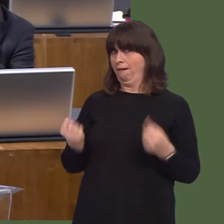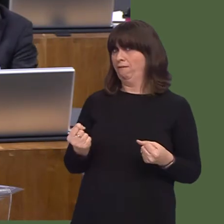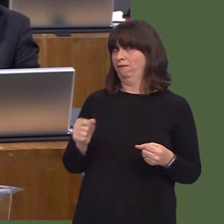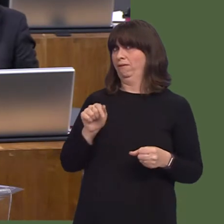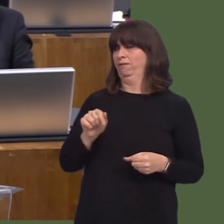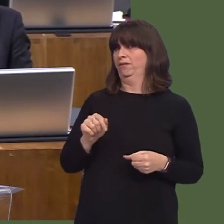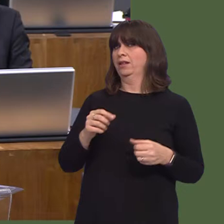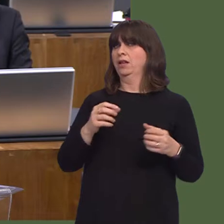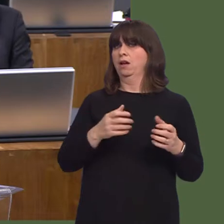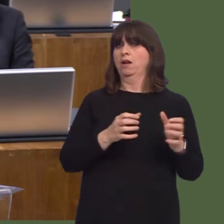of the United Kingdom.